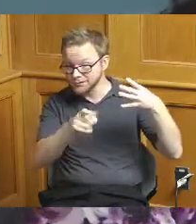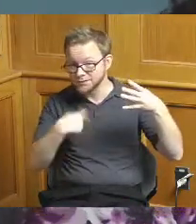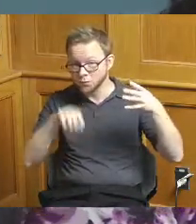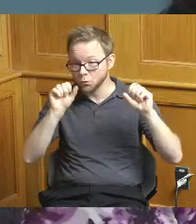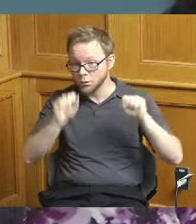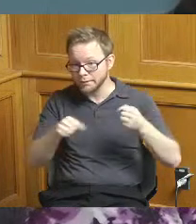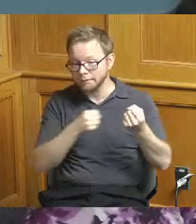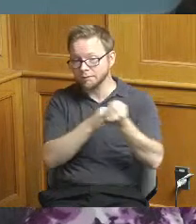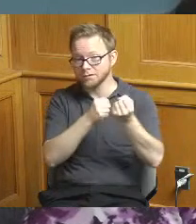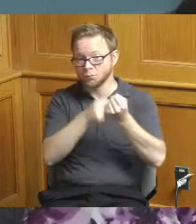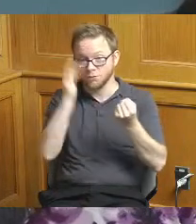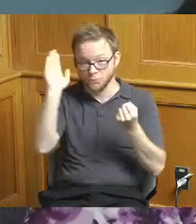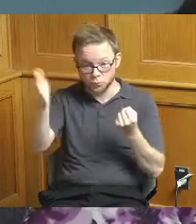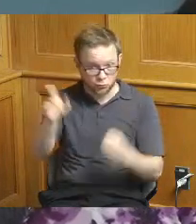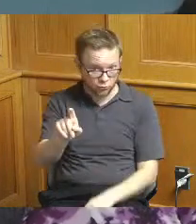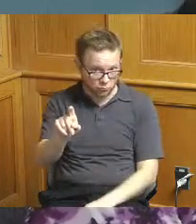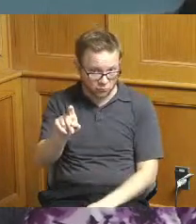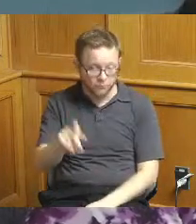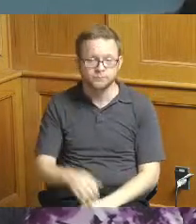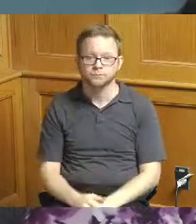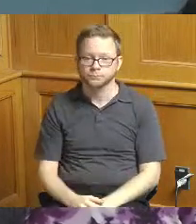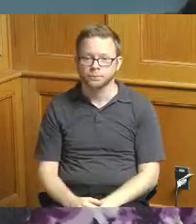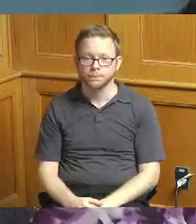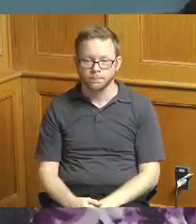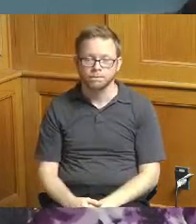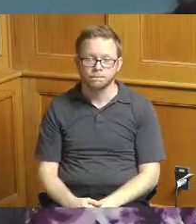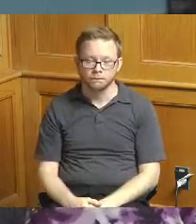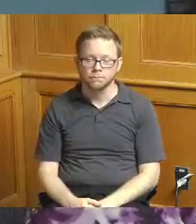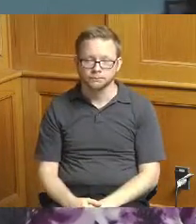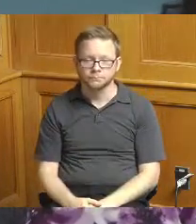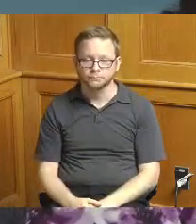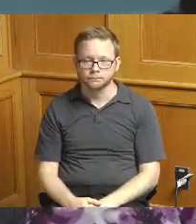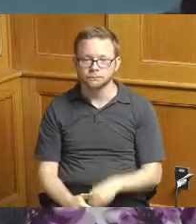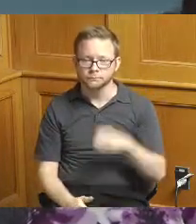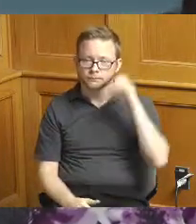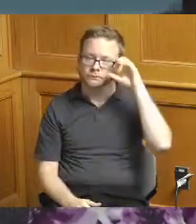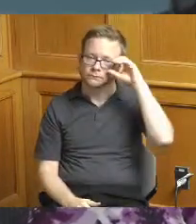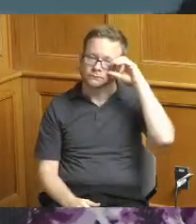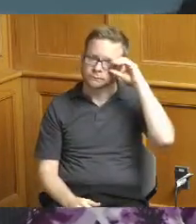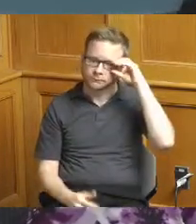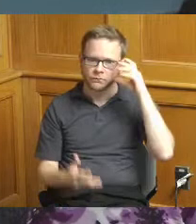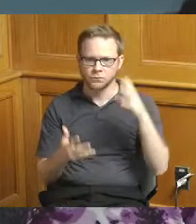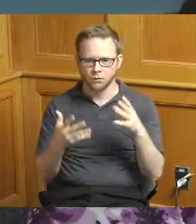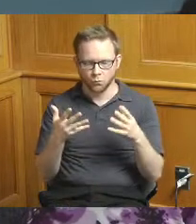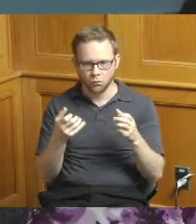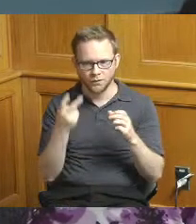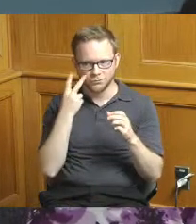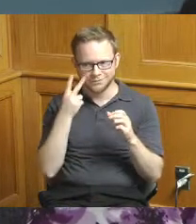that we're accurately reflecting what we are helping them with because I was just a little